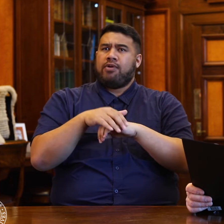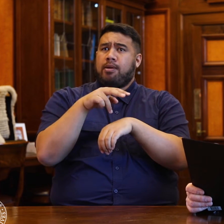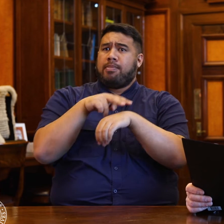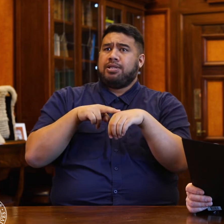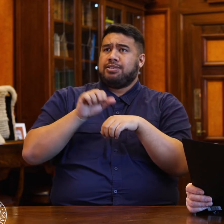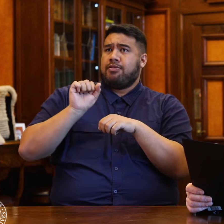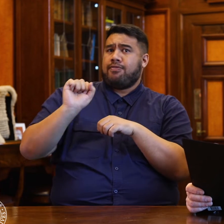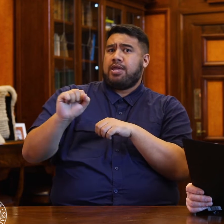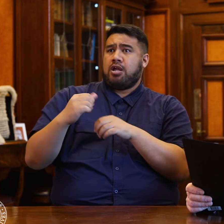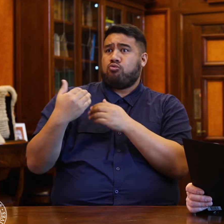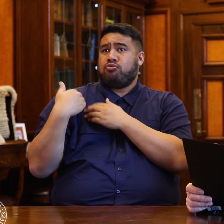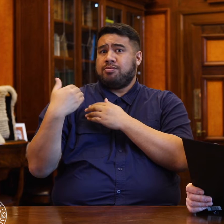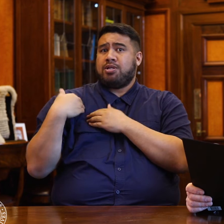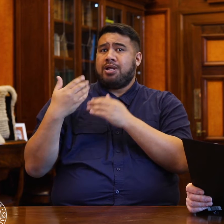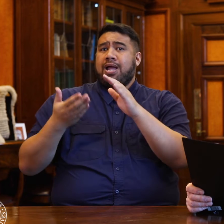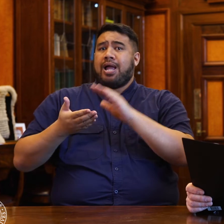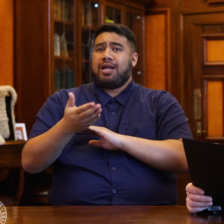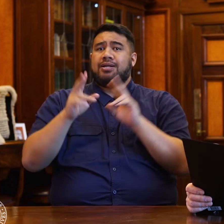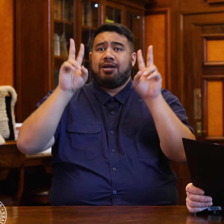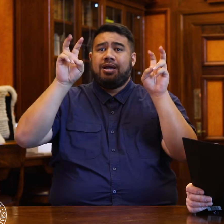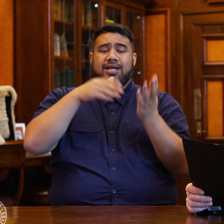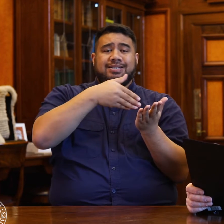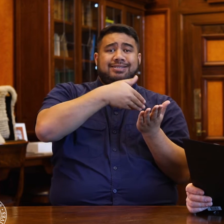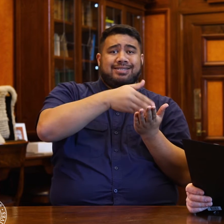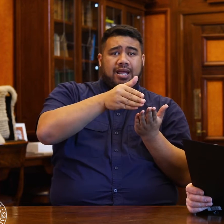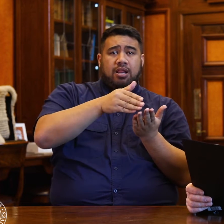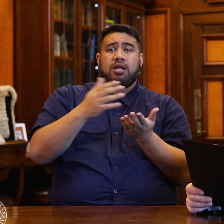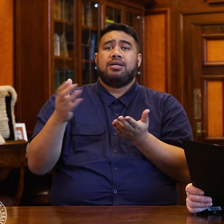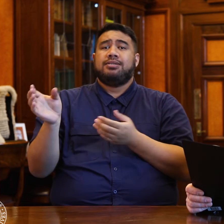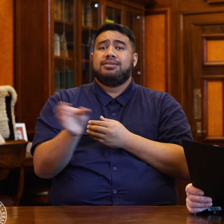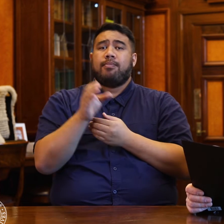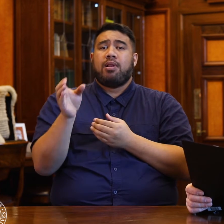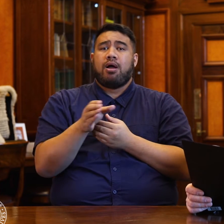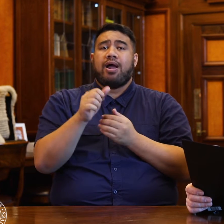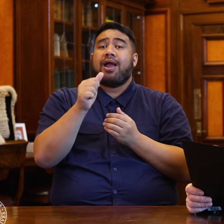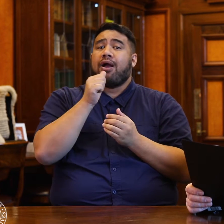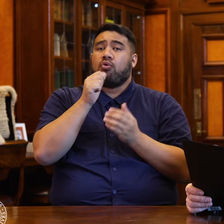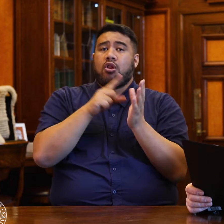their responsibilities around the Sale and Supply of Alcohol Act, and whether he's happy